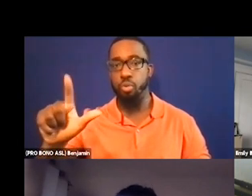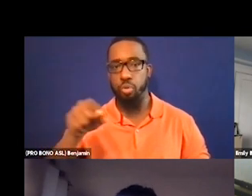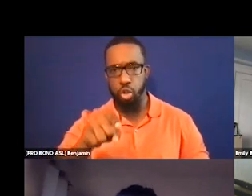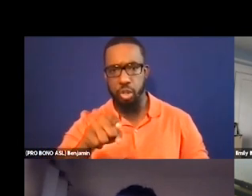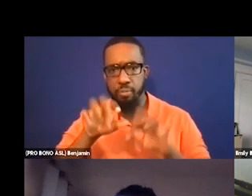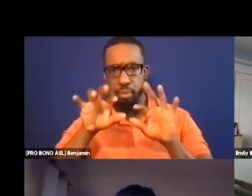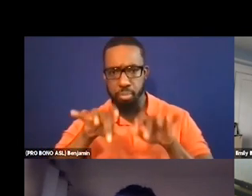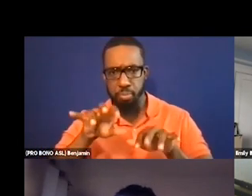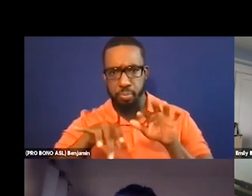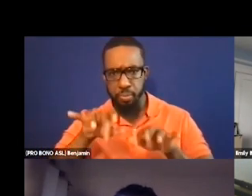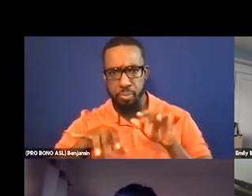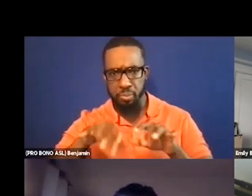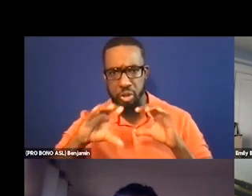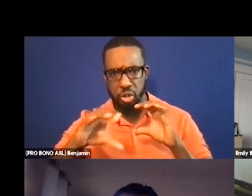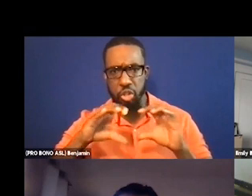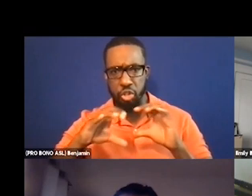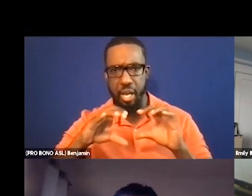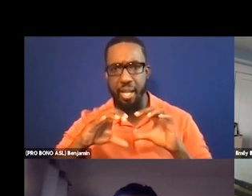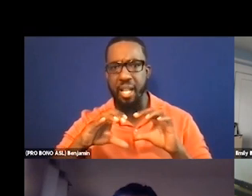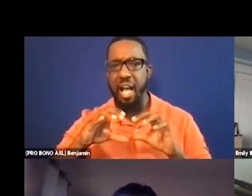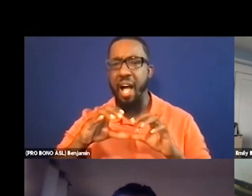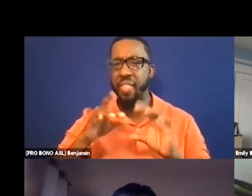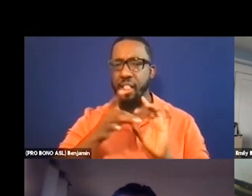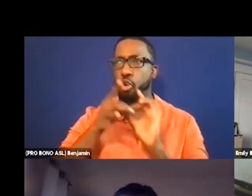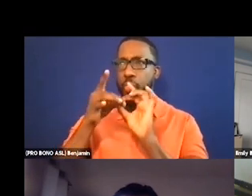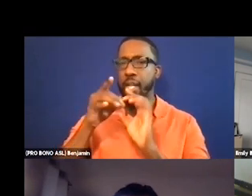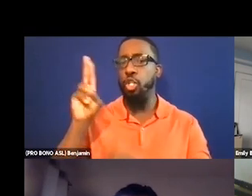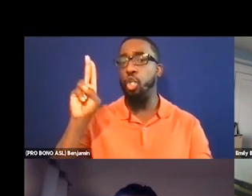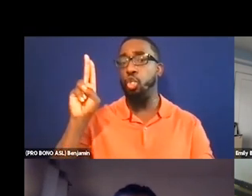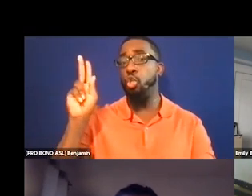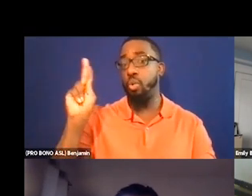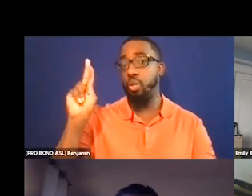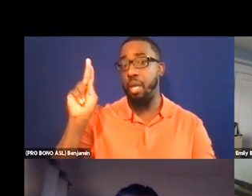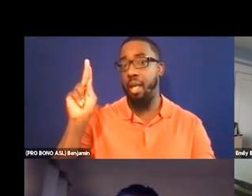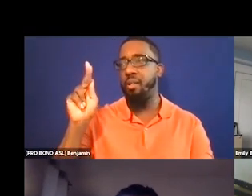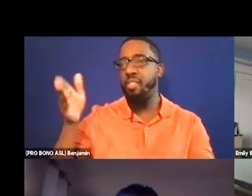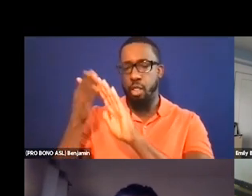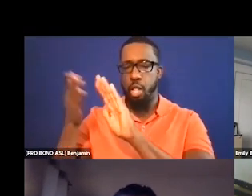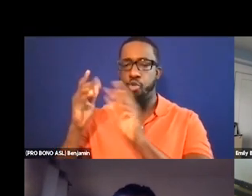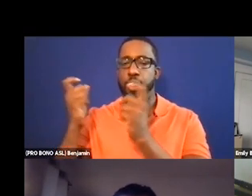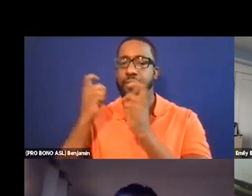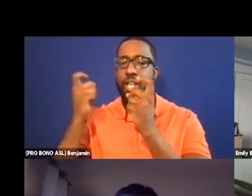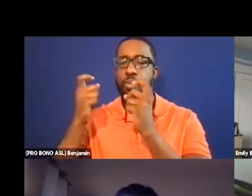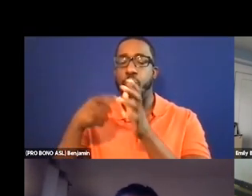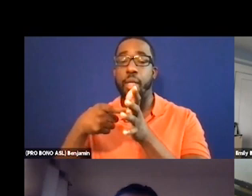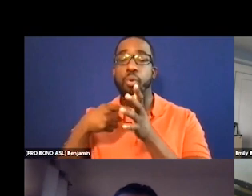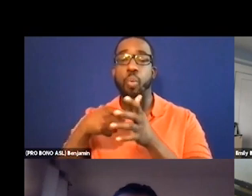like they are part of their UK based exhibitor that runs a festival that requires AD on every film.